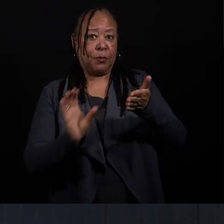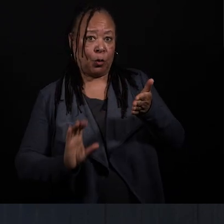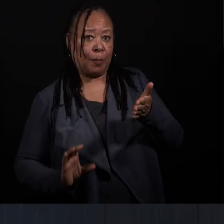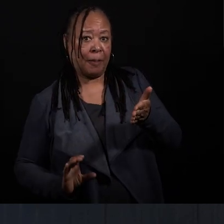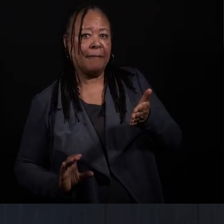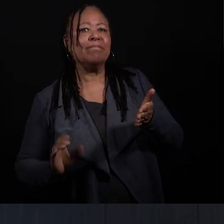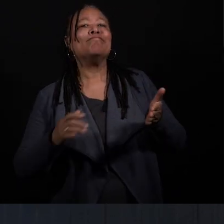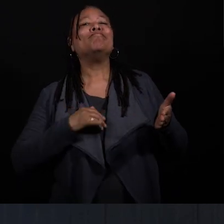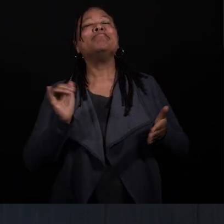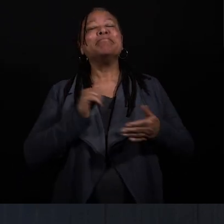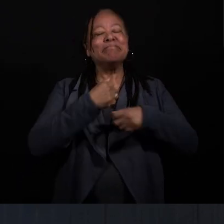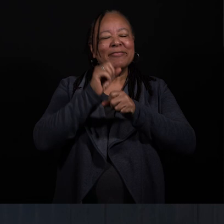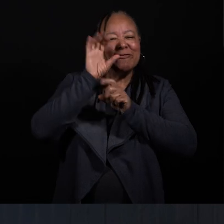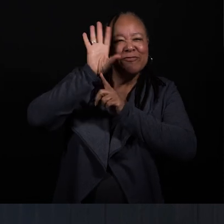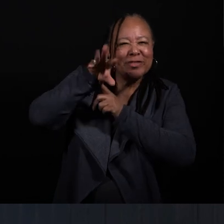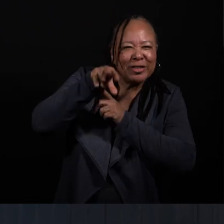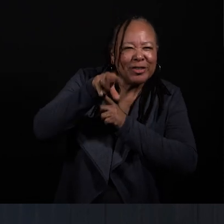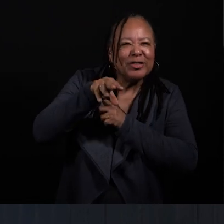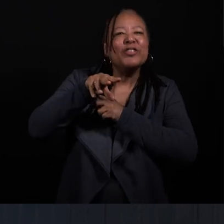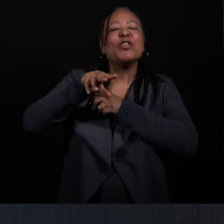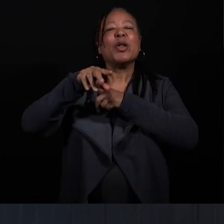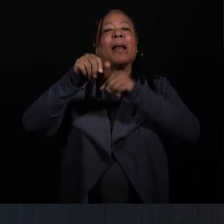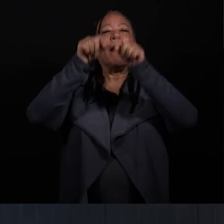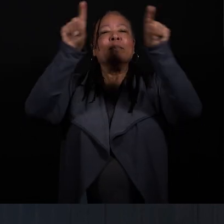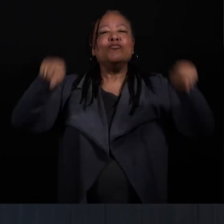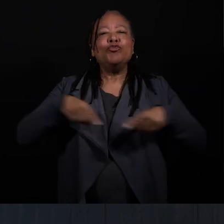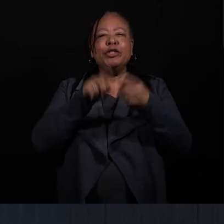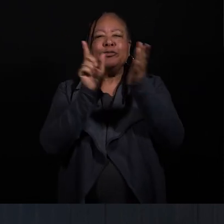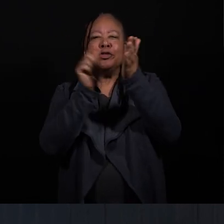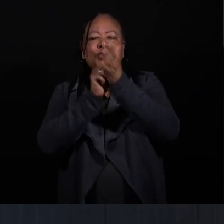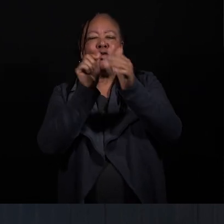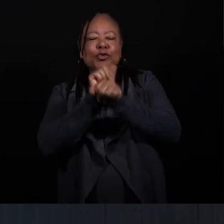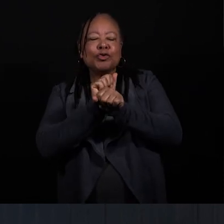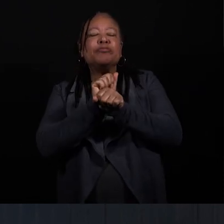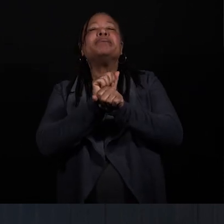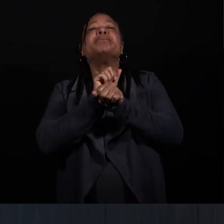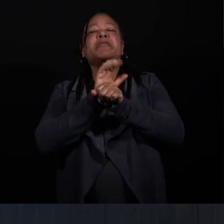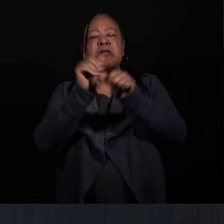and I also make video, and screen-printing work, and sculpture.